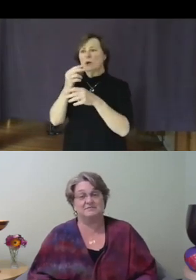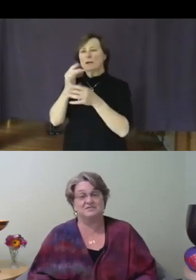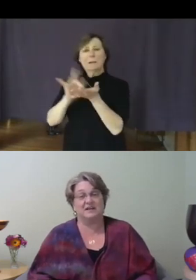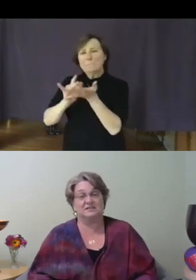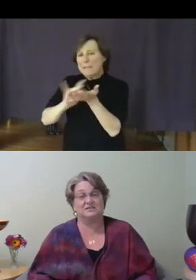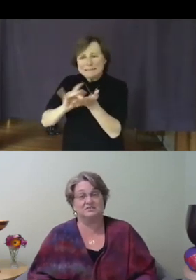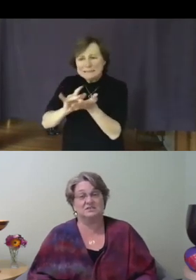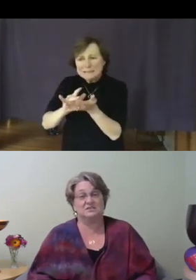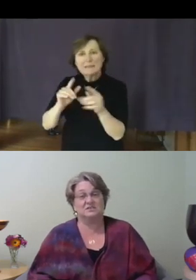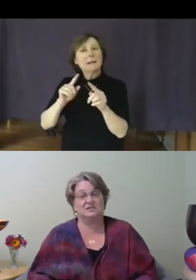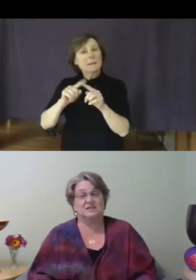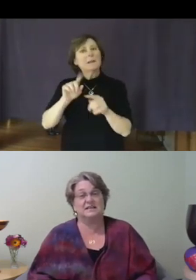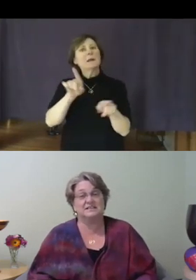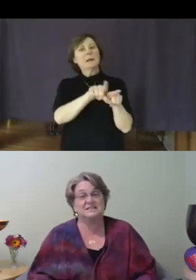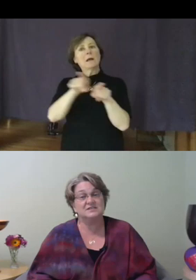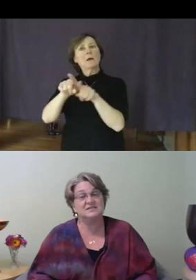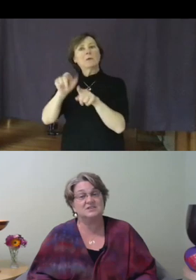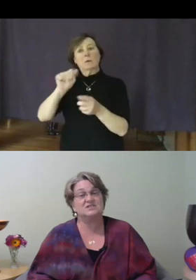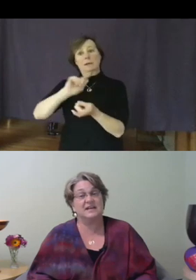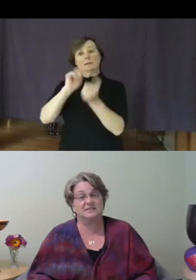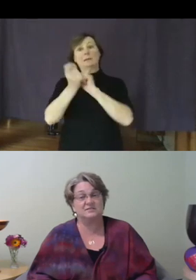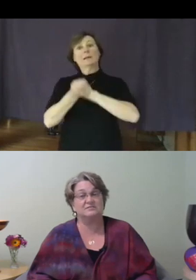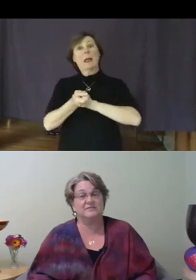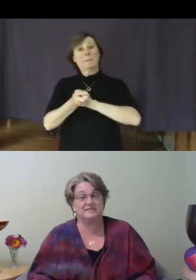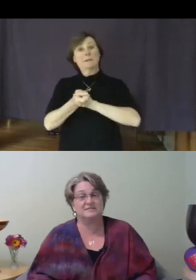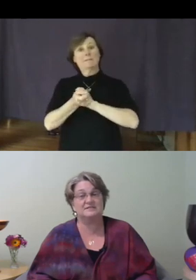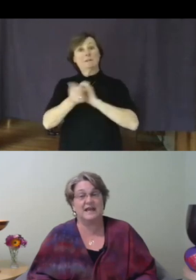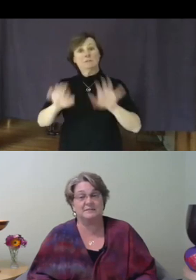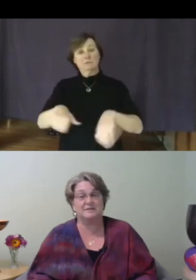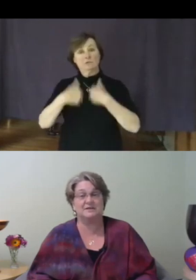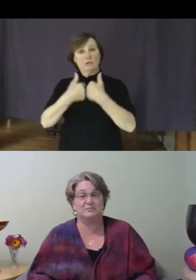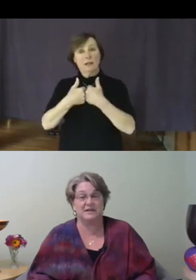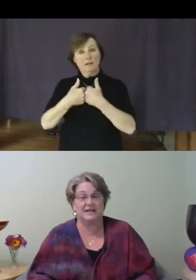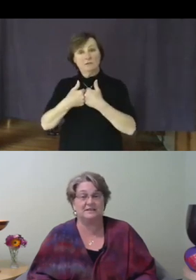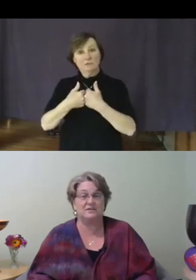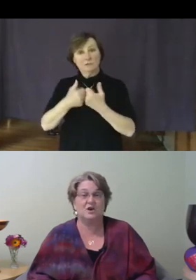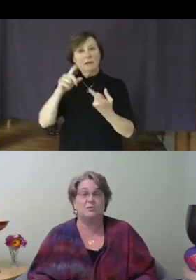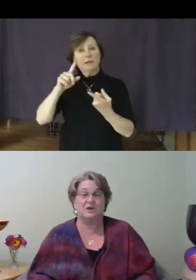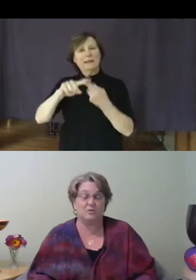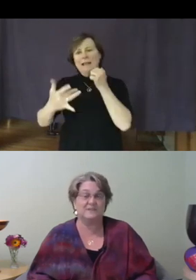challenge - in that until such technical fixes can be created we are going to